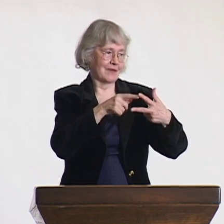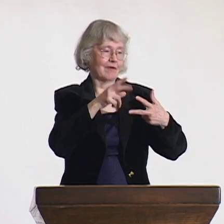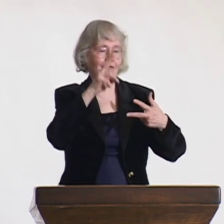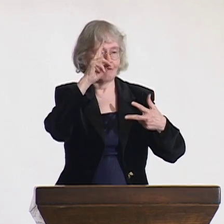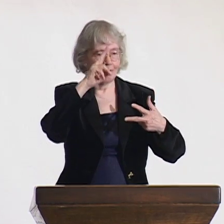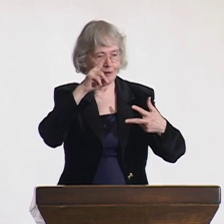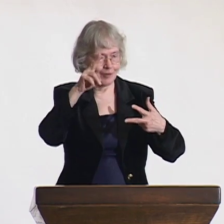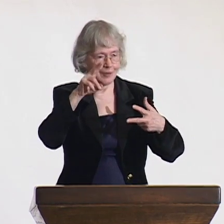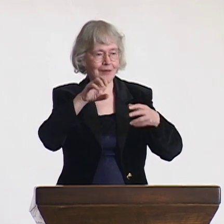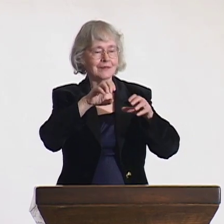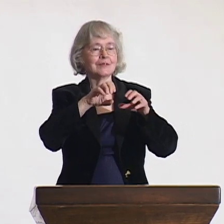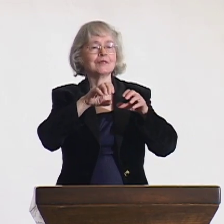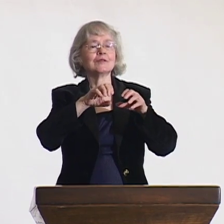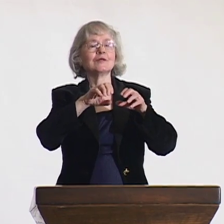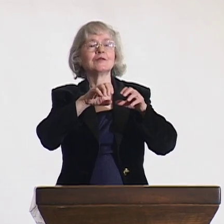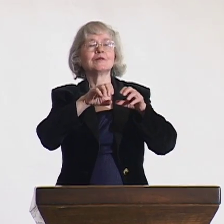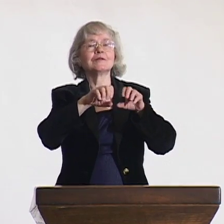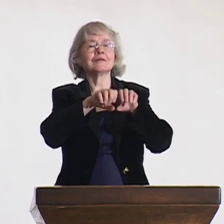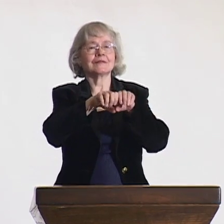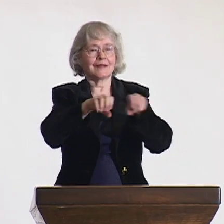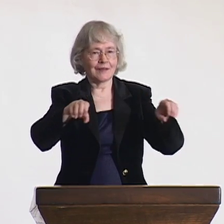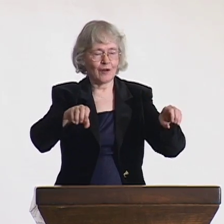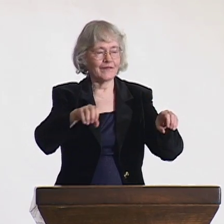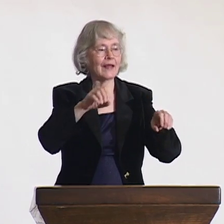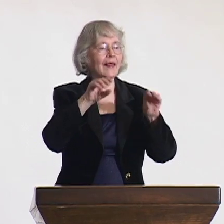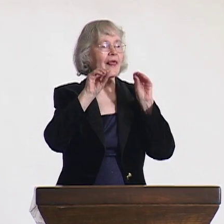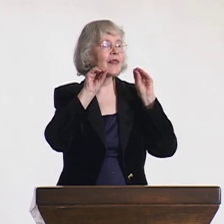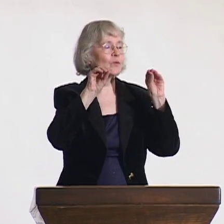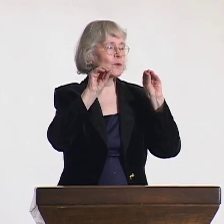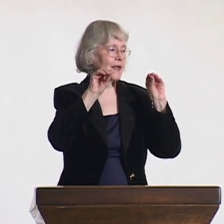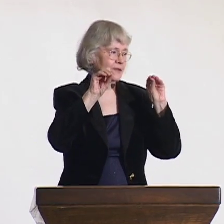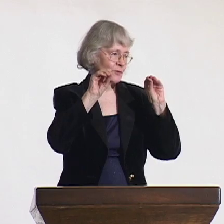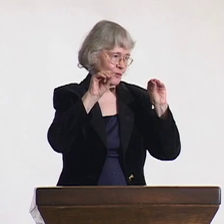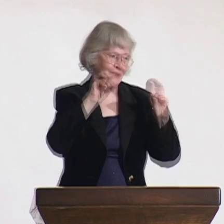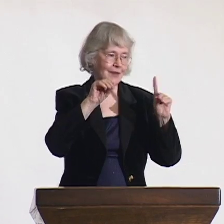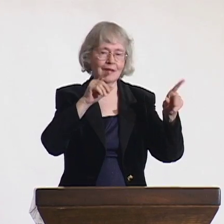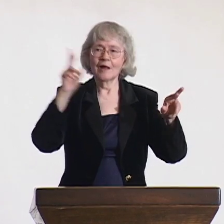I received my second honorary degree, a doctorate of Education,